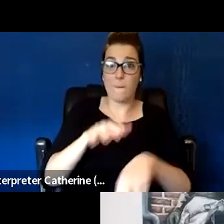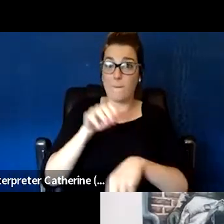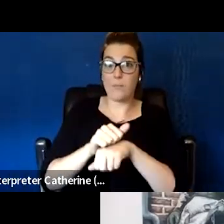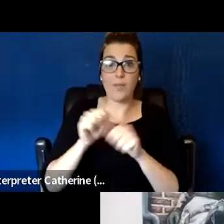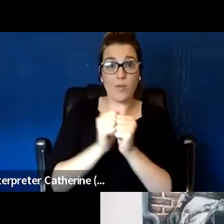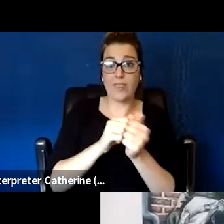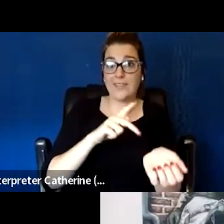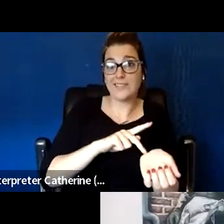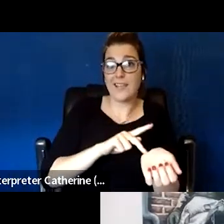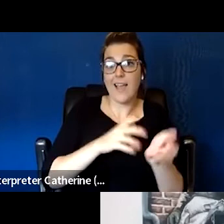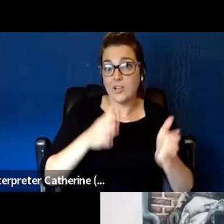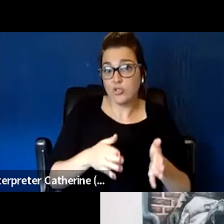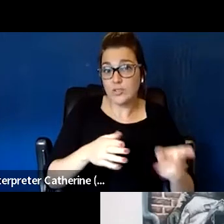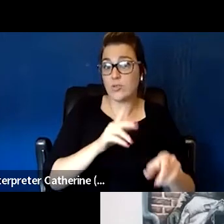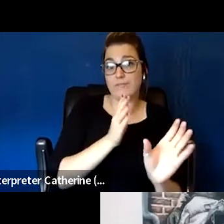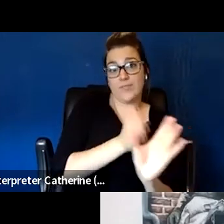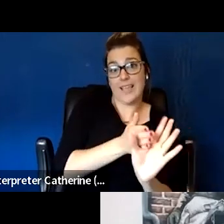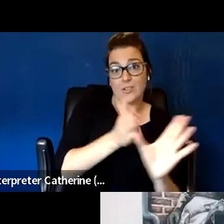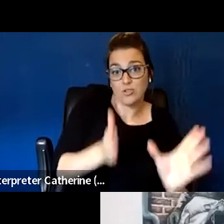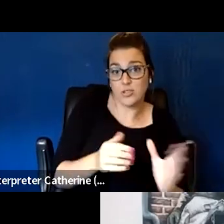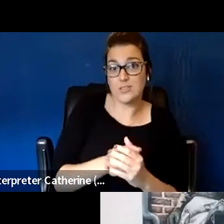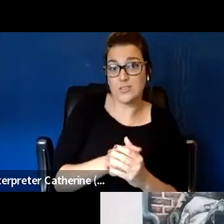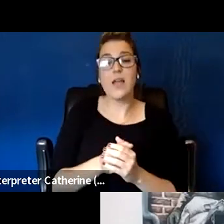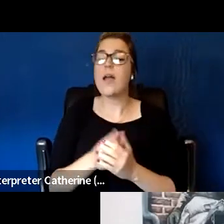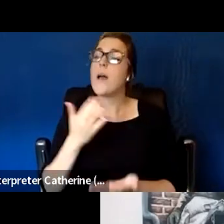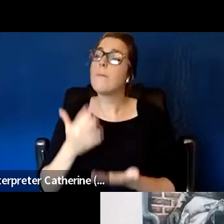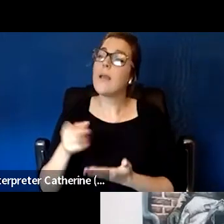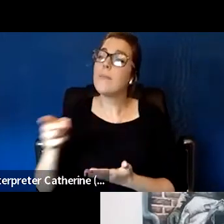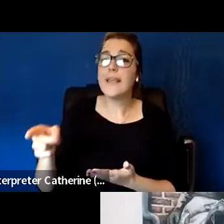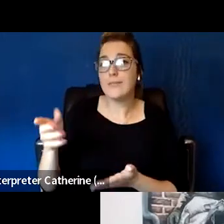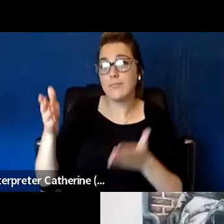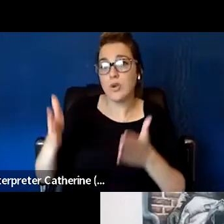taking those baby steps and educating them and showing them because they may not know,